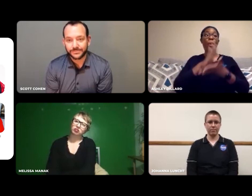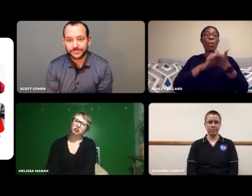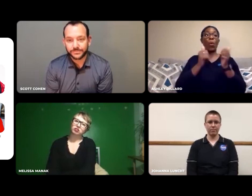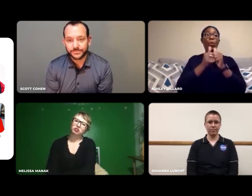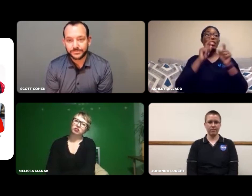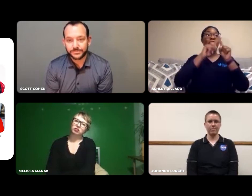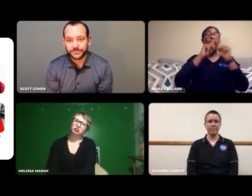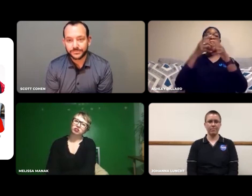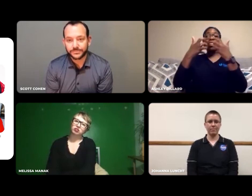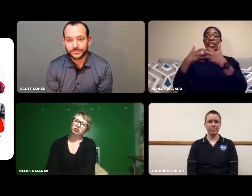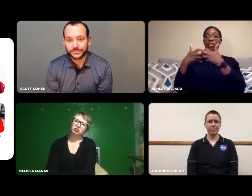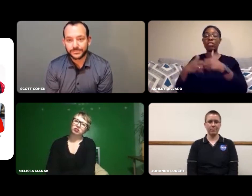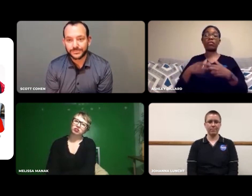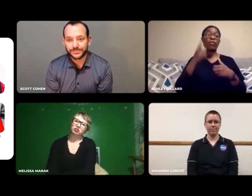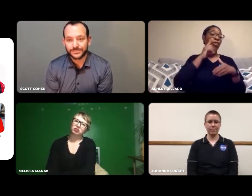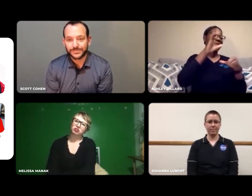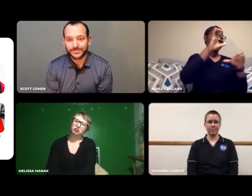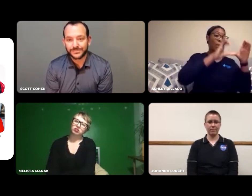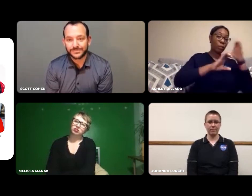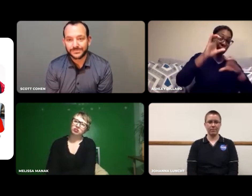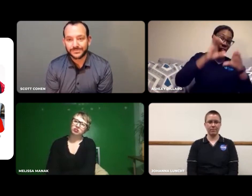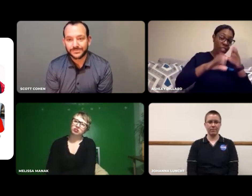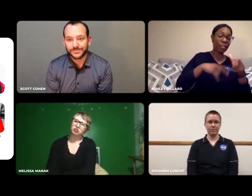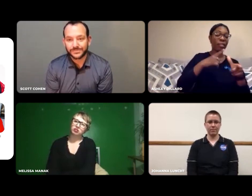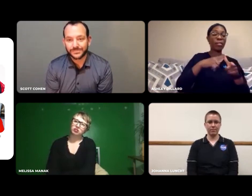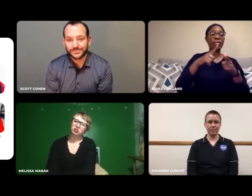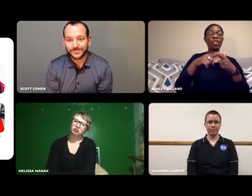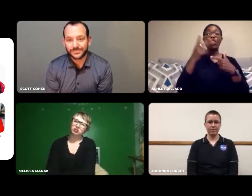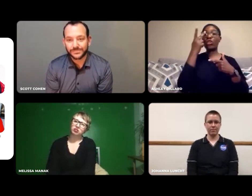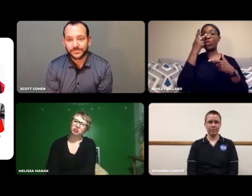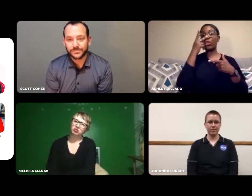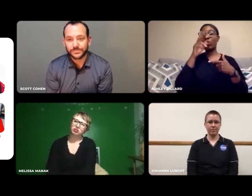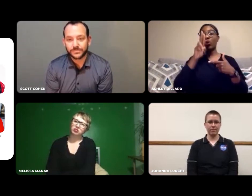Then we run those specimens through different machines and work with various chemicals.